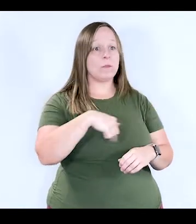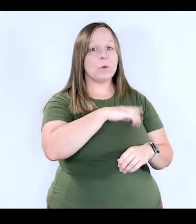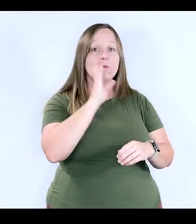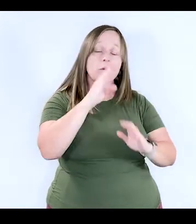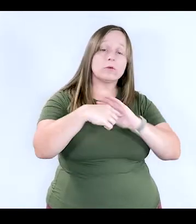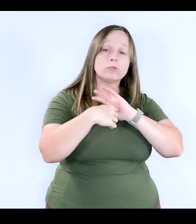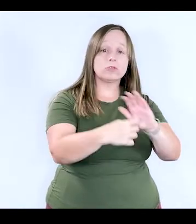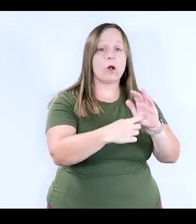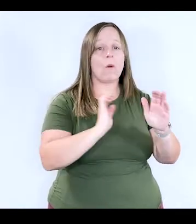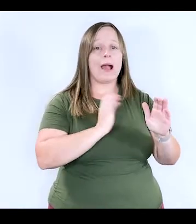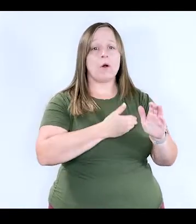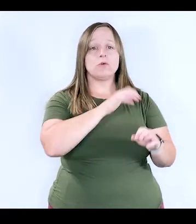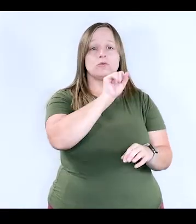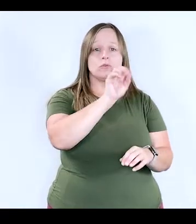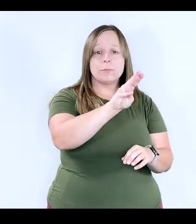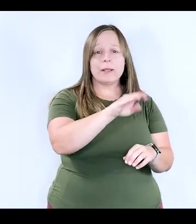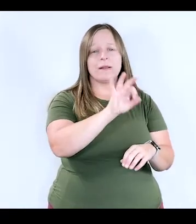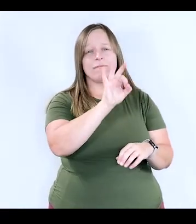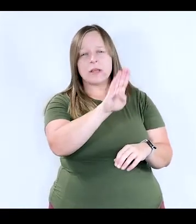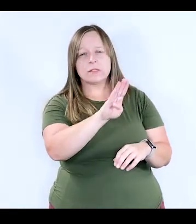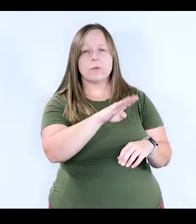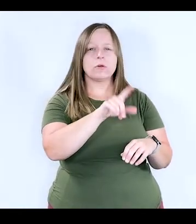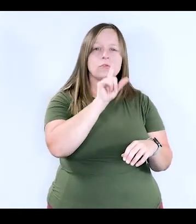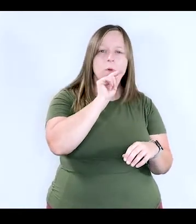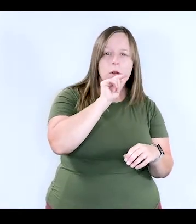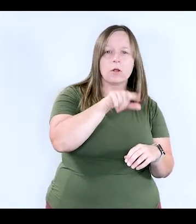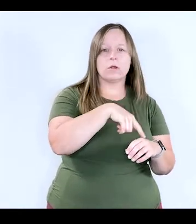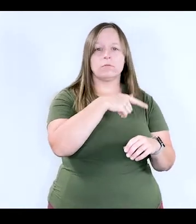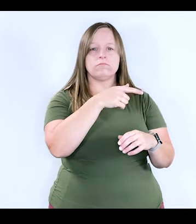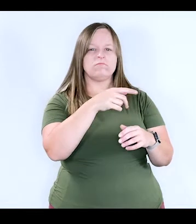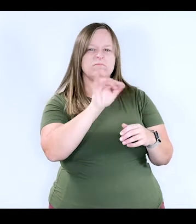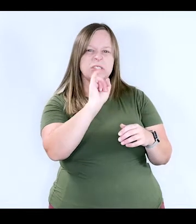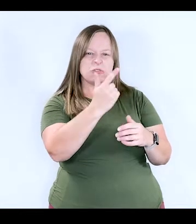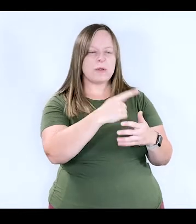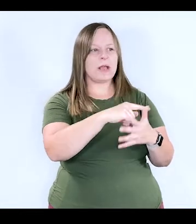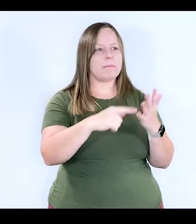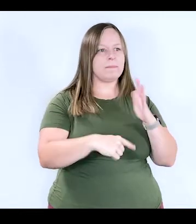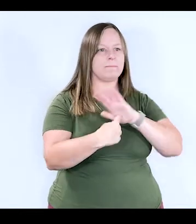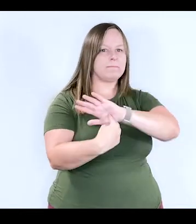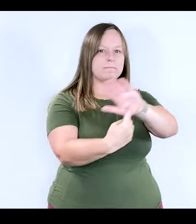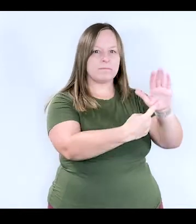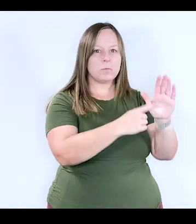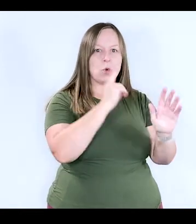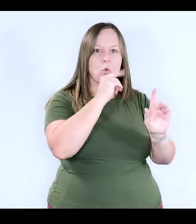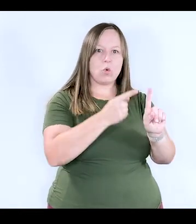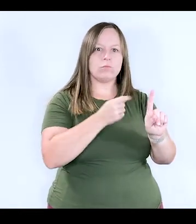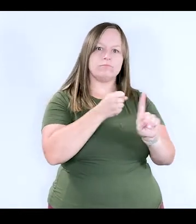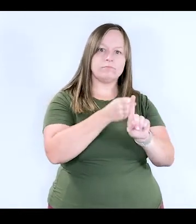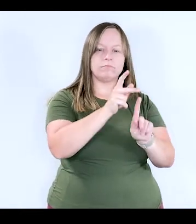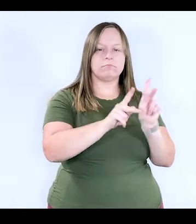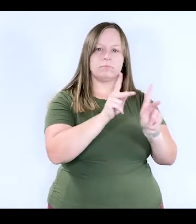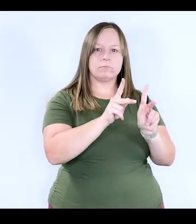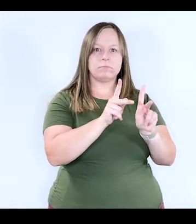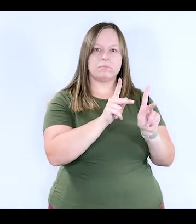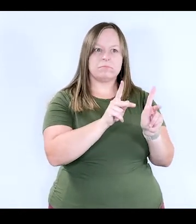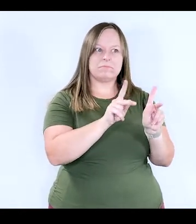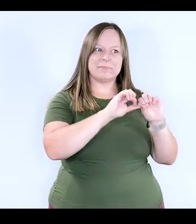We will be showing in our social media each day something about Hispanic culture and the contribution to the American society.